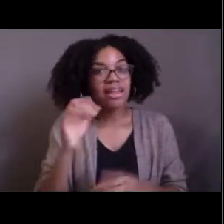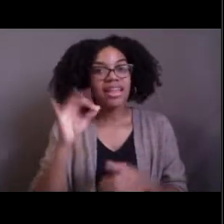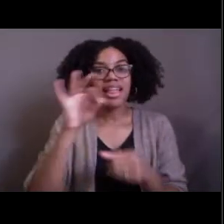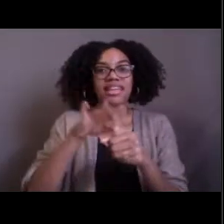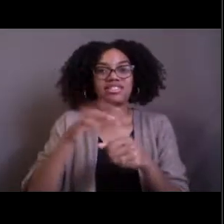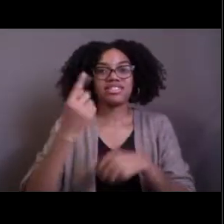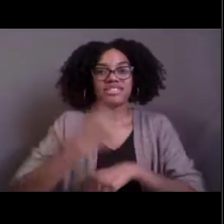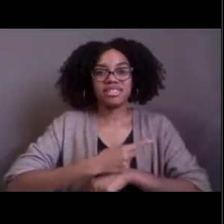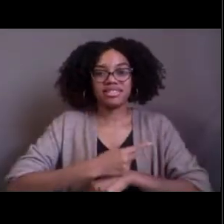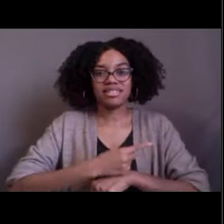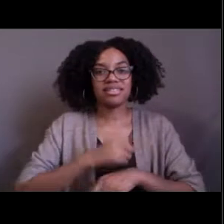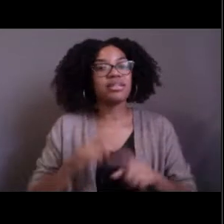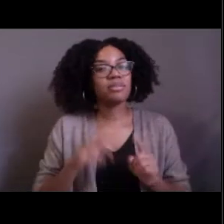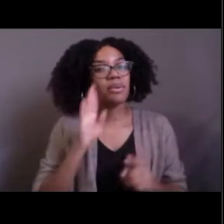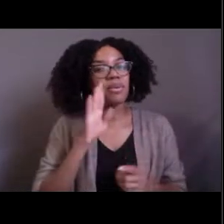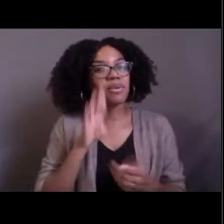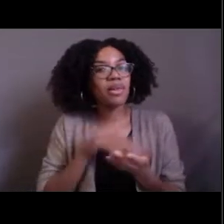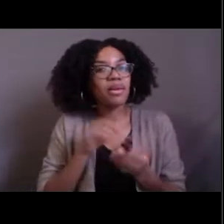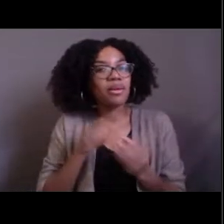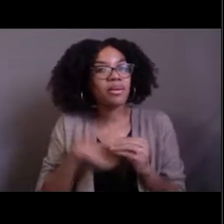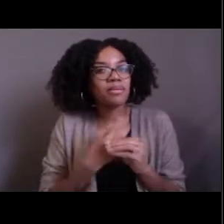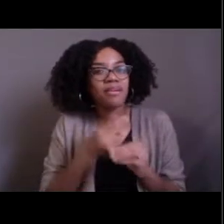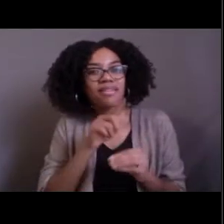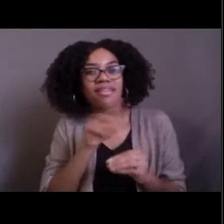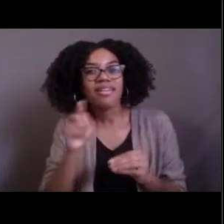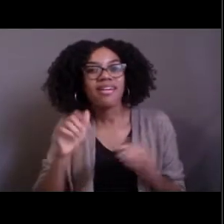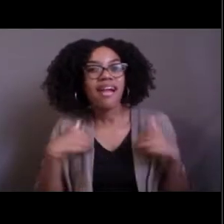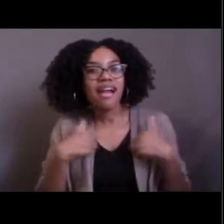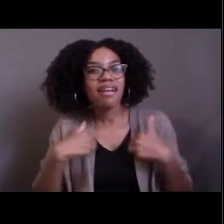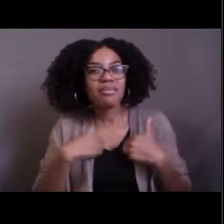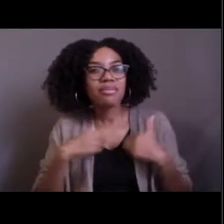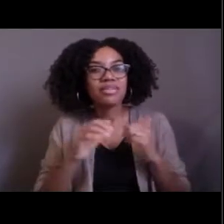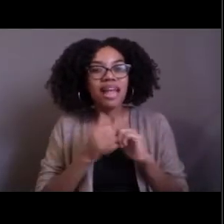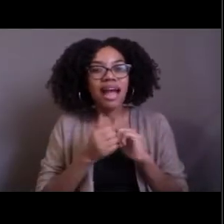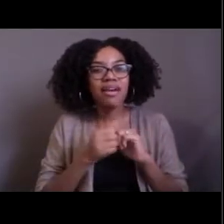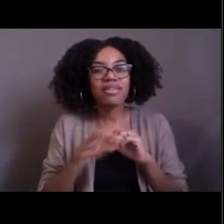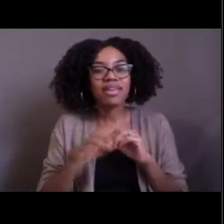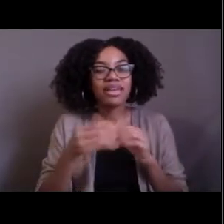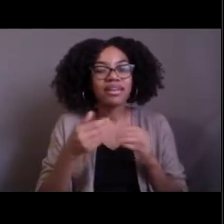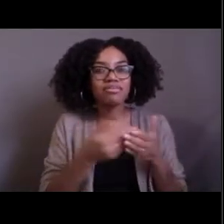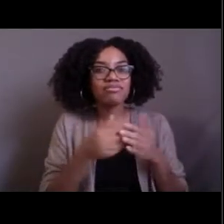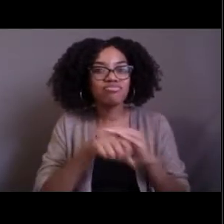and how they reproduce and they're really interesting how they act like vacuum cleaners in the water.